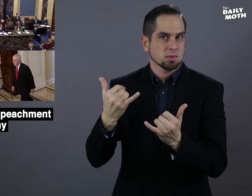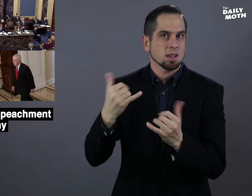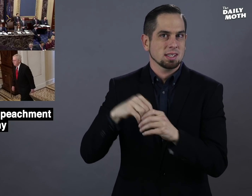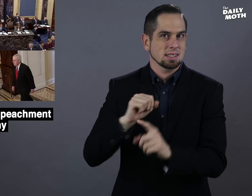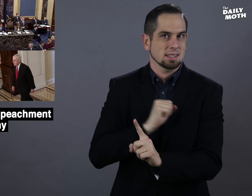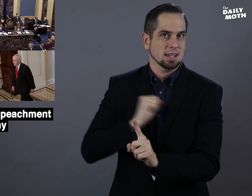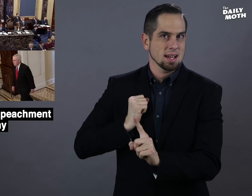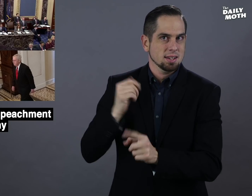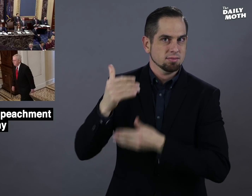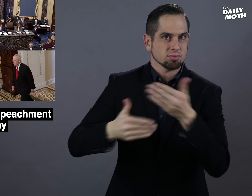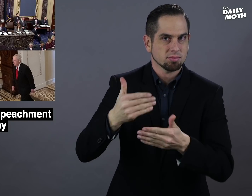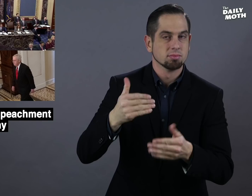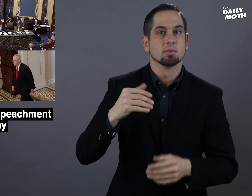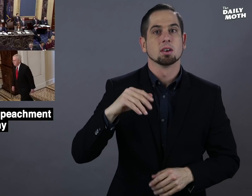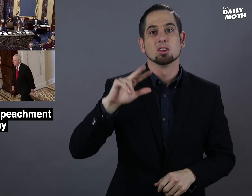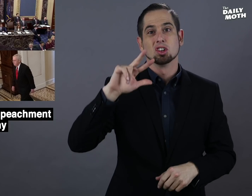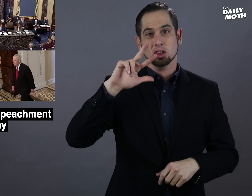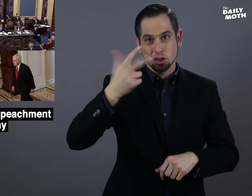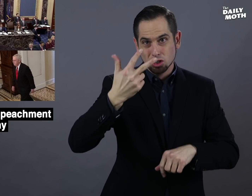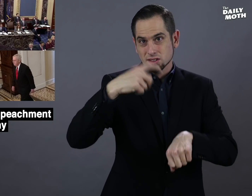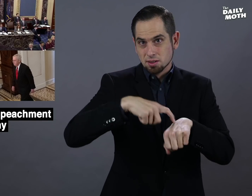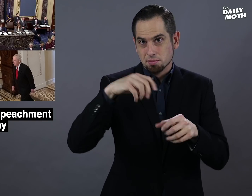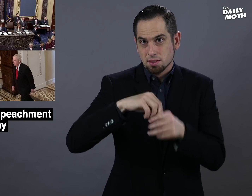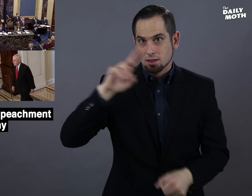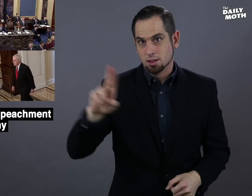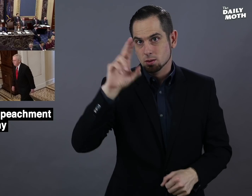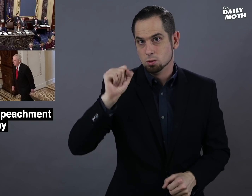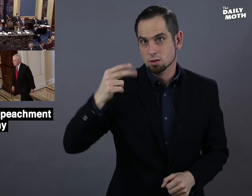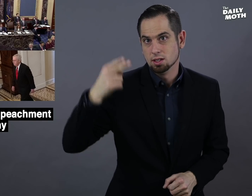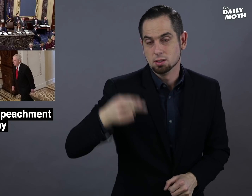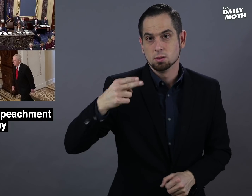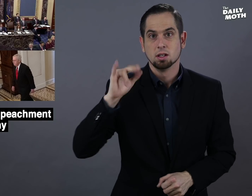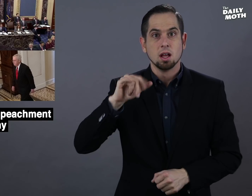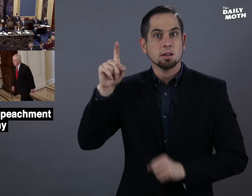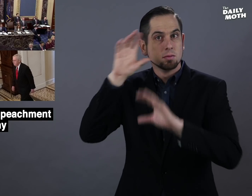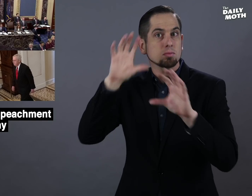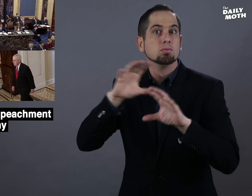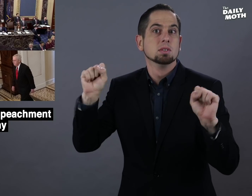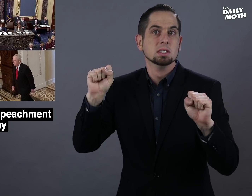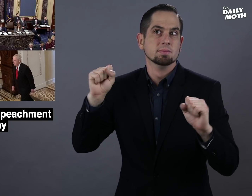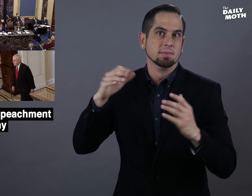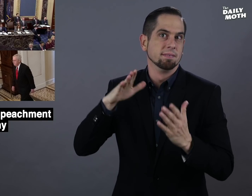began today in the Senate. It is the third time in U.S. history that a president has